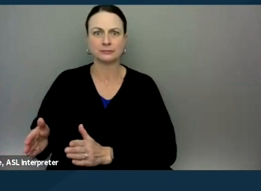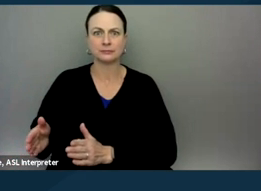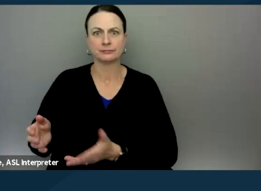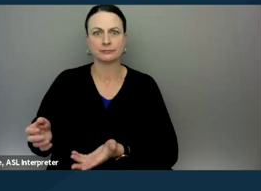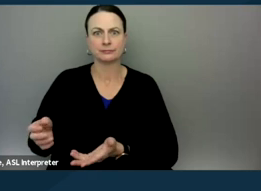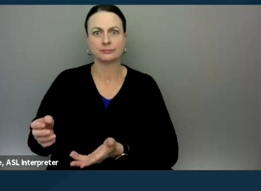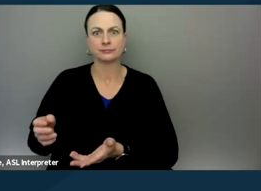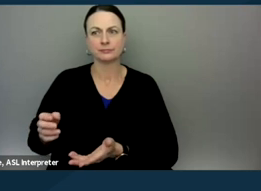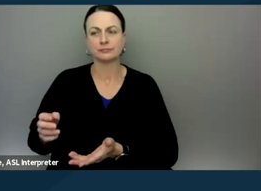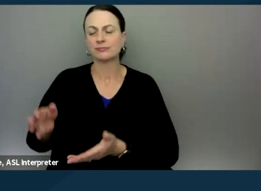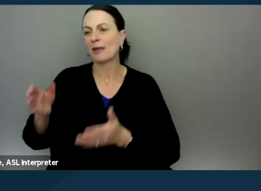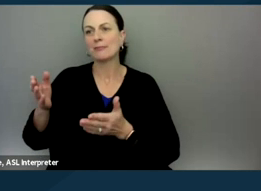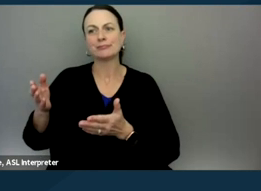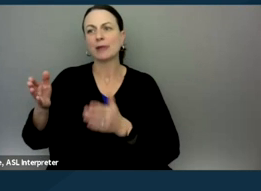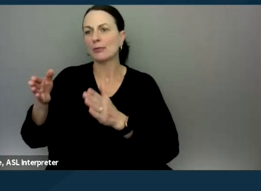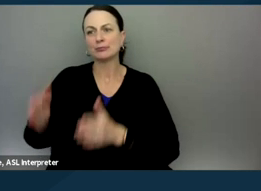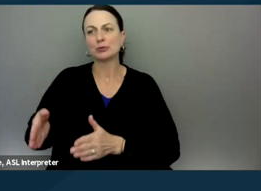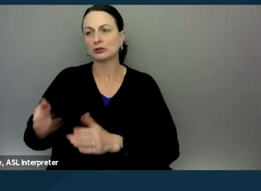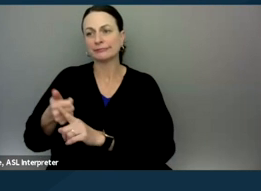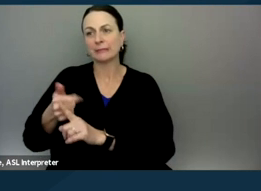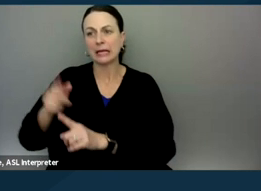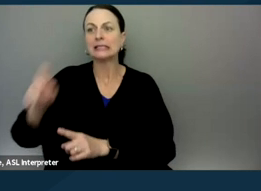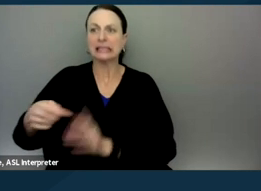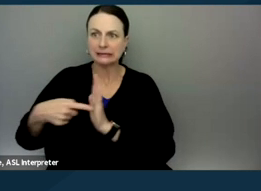people who need that kind of legal representation.